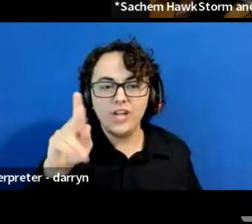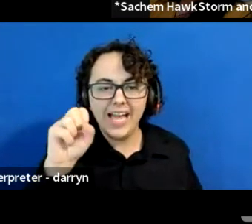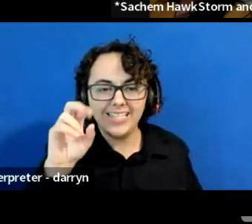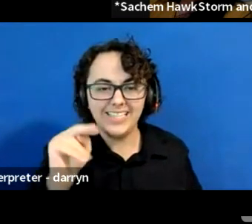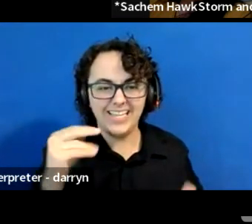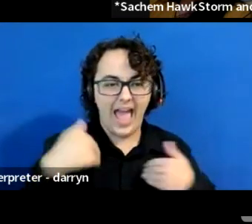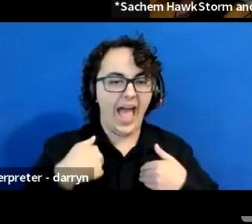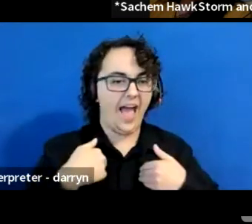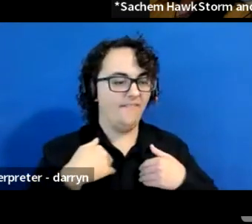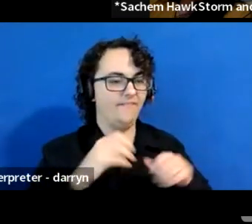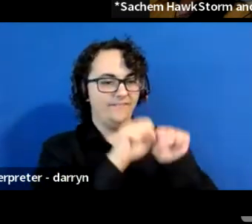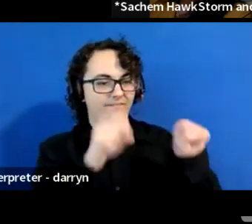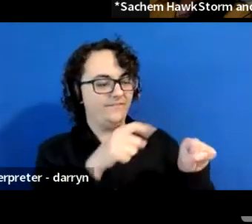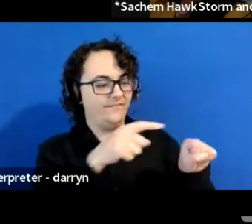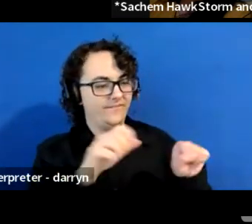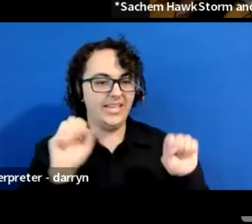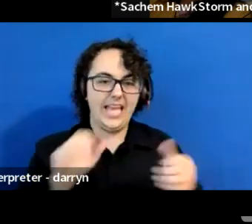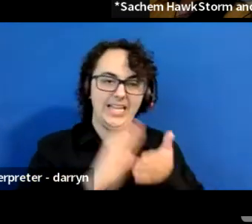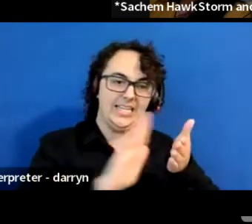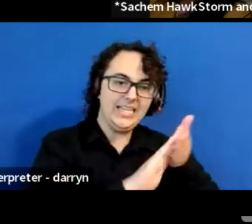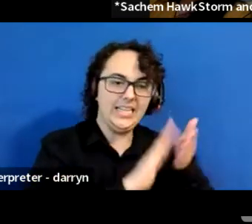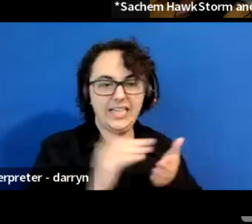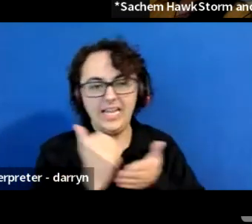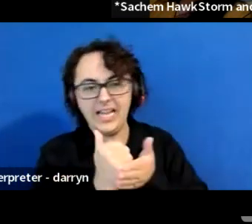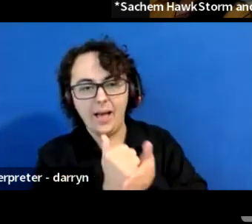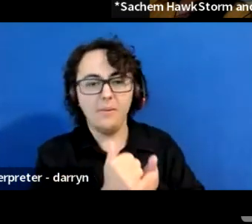and just sitting with this pelican as it passed away.